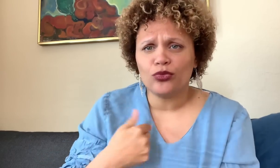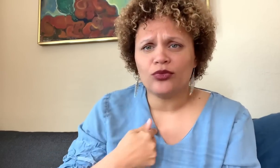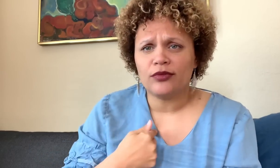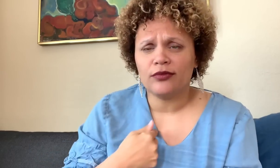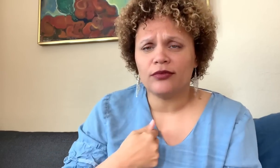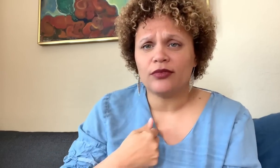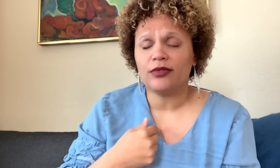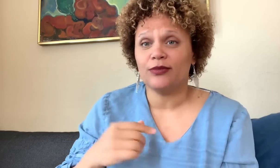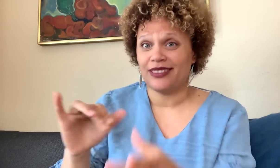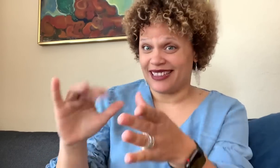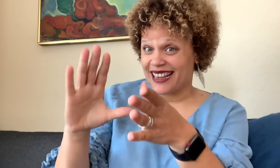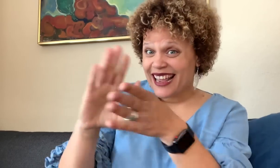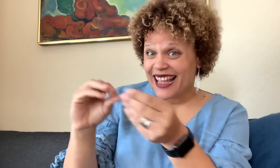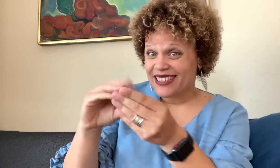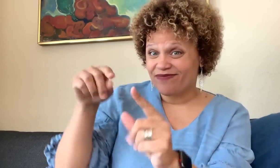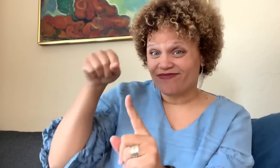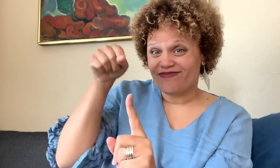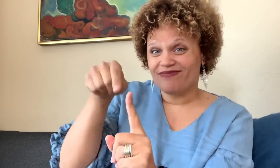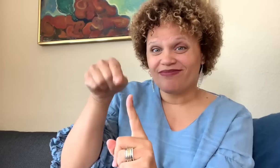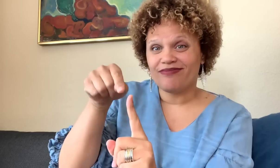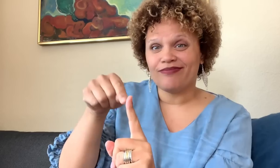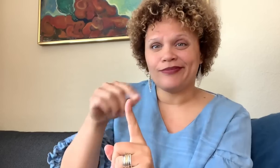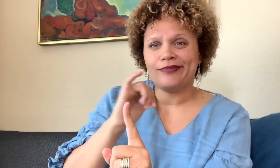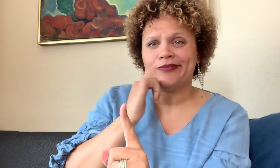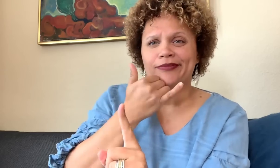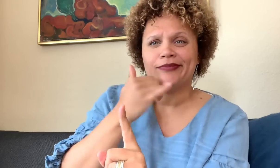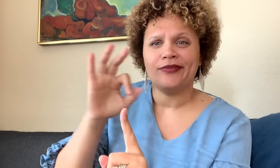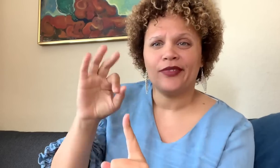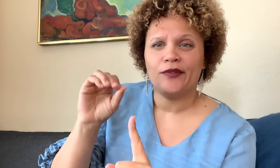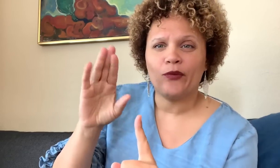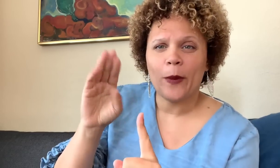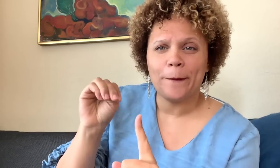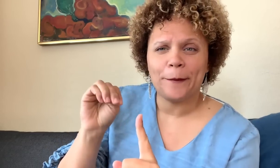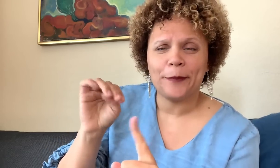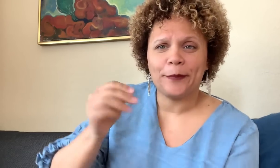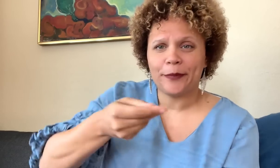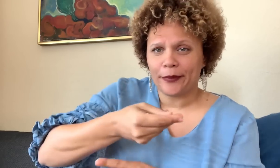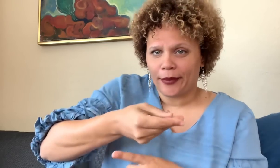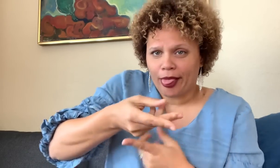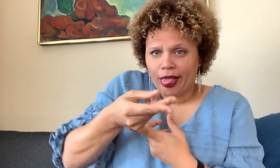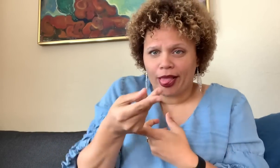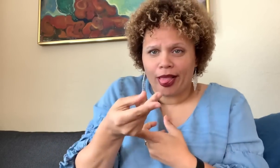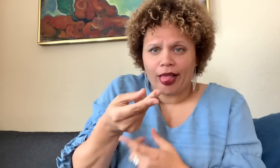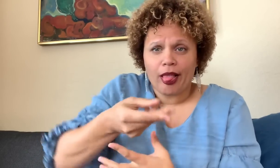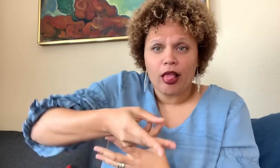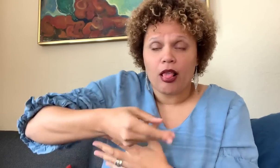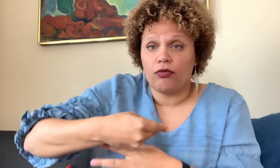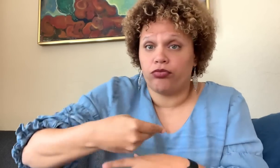You could have good intentions in mind, but it was still in bad form, much like the bad form